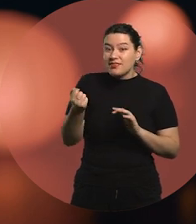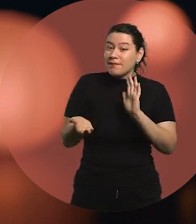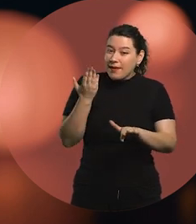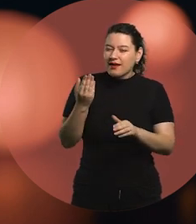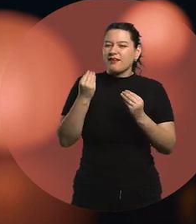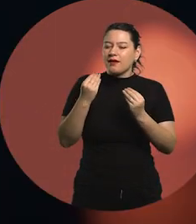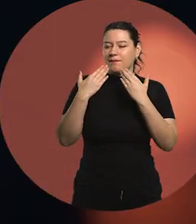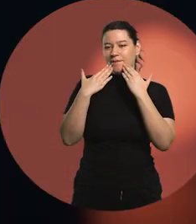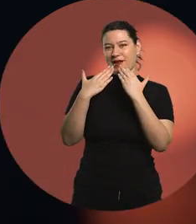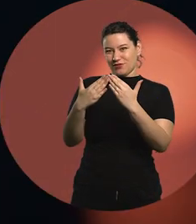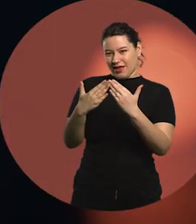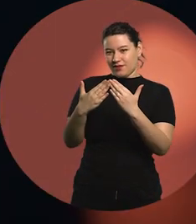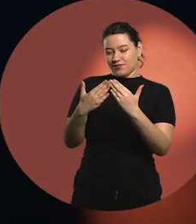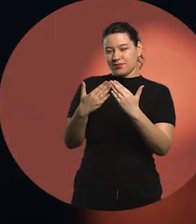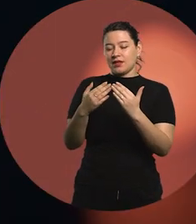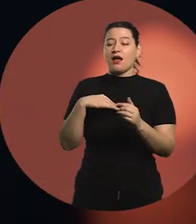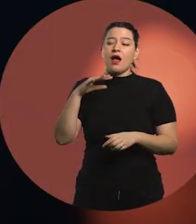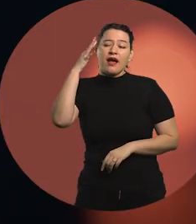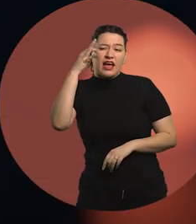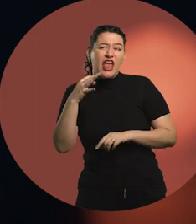The mistake would be to assume, you know?